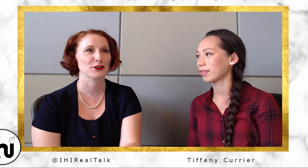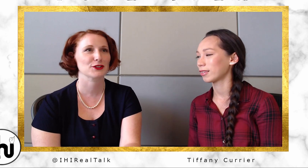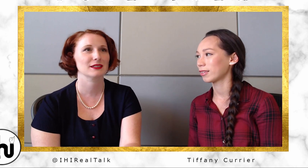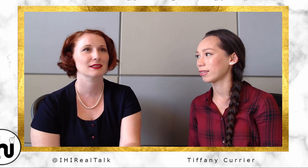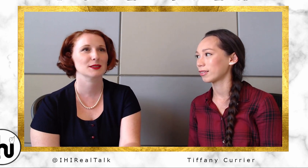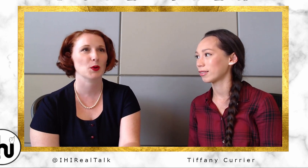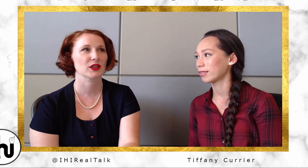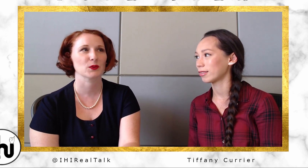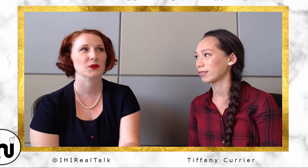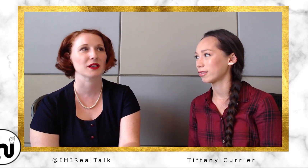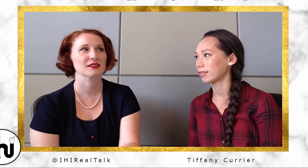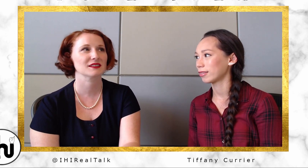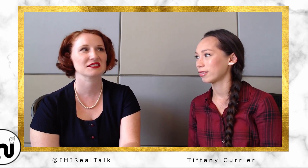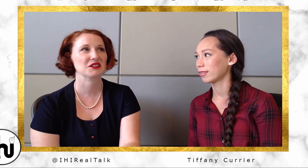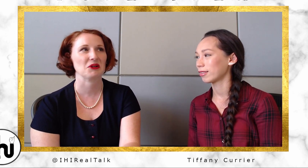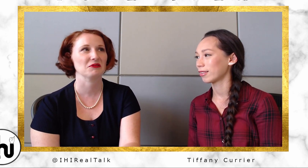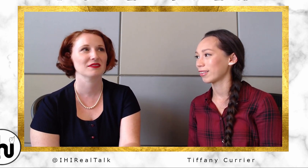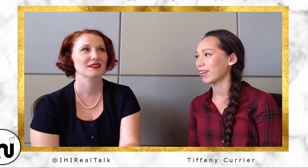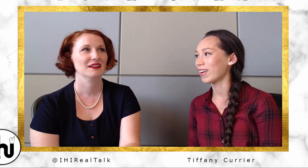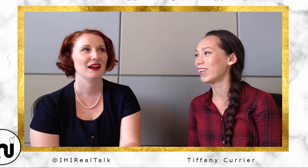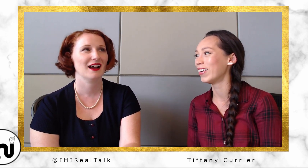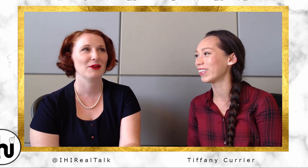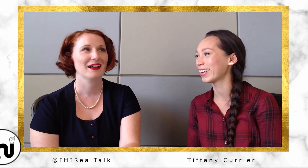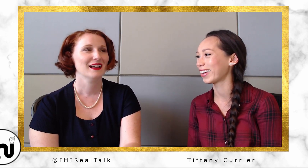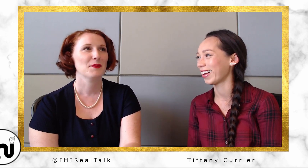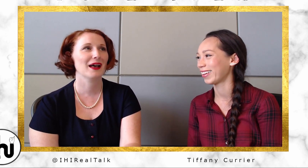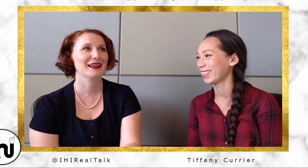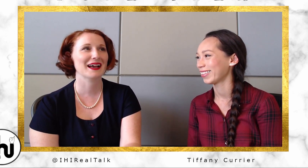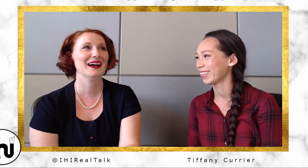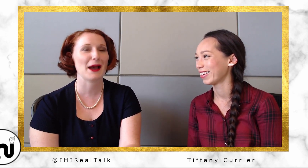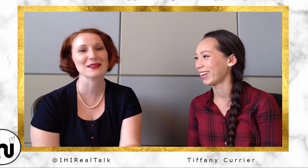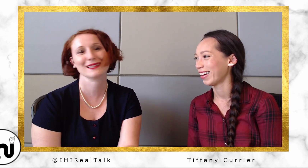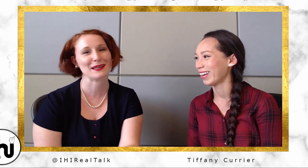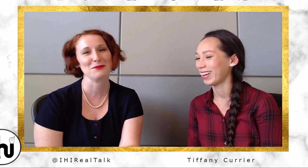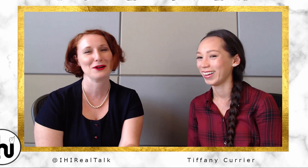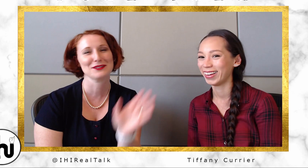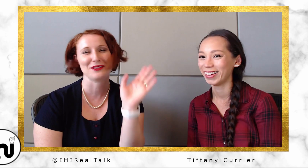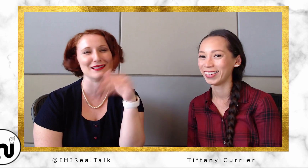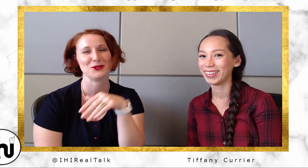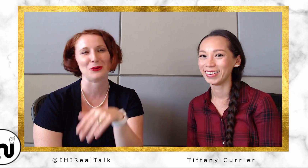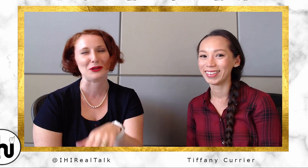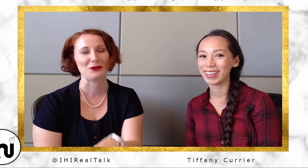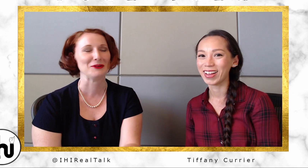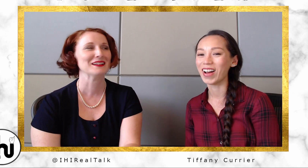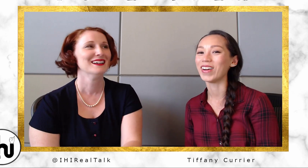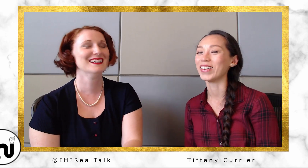my first spoken word was so... but like, I'm the second-born, so that's totally normal.